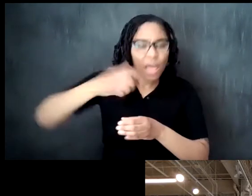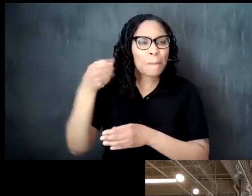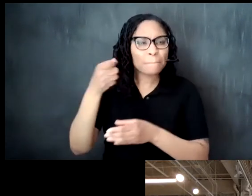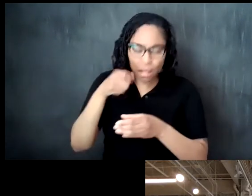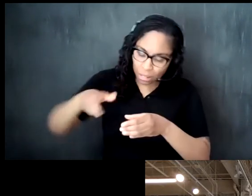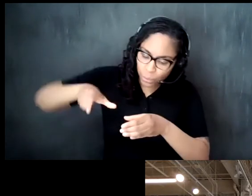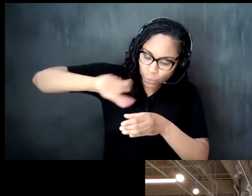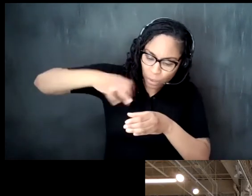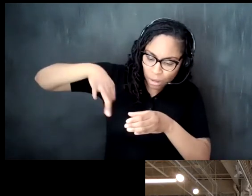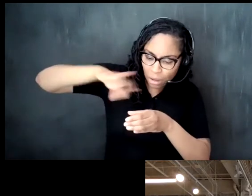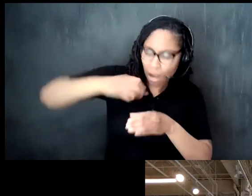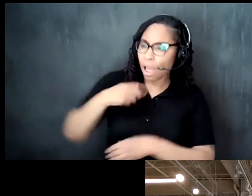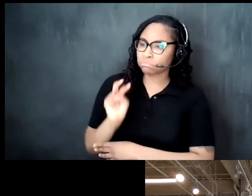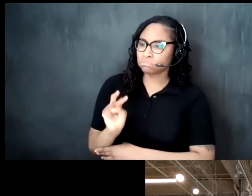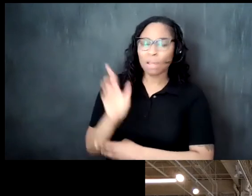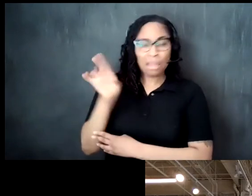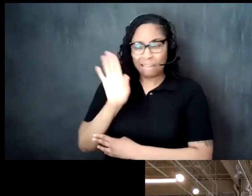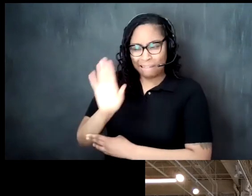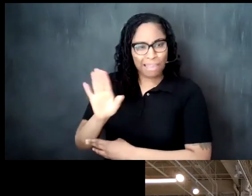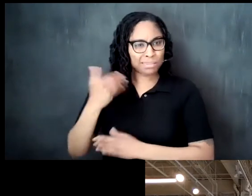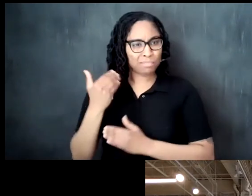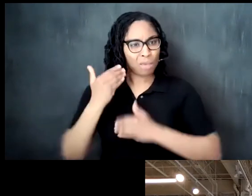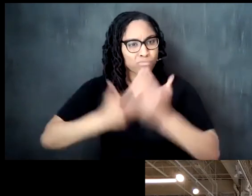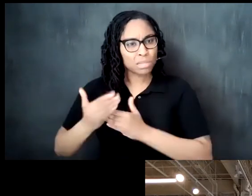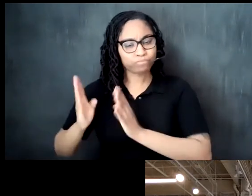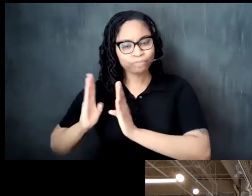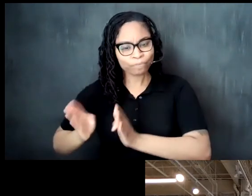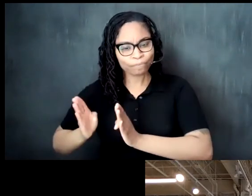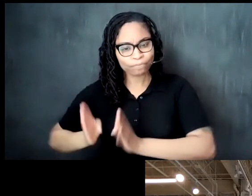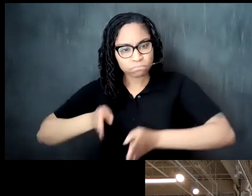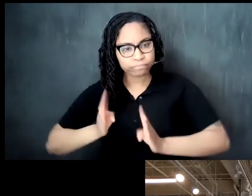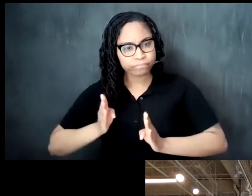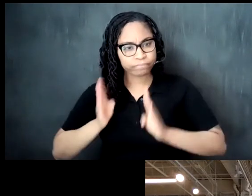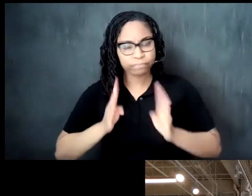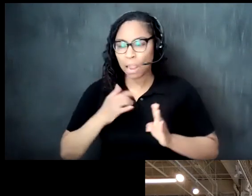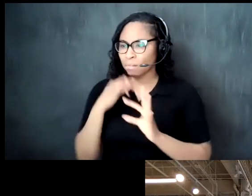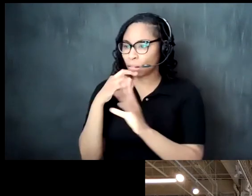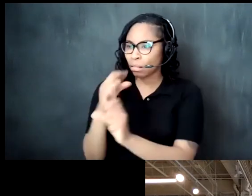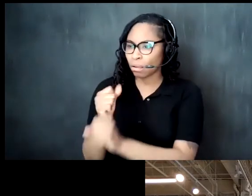it was a very methodical process and i was very um enthralled by that you know i was kind of